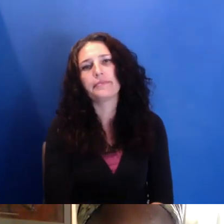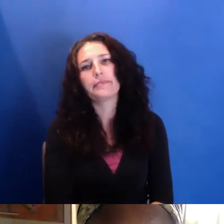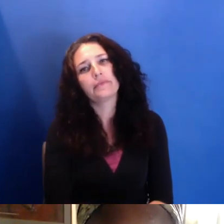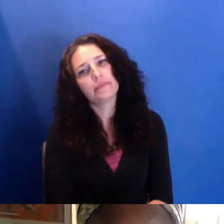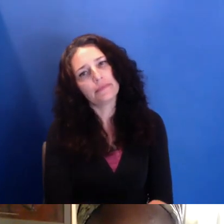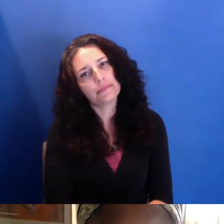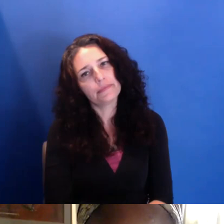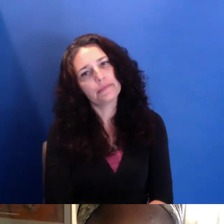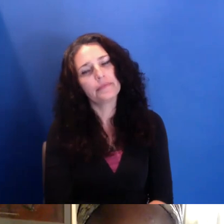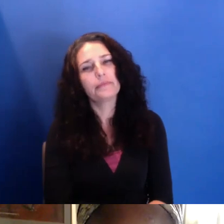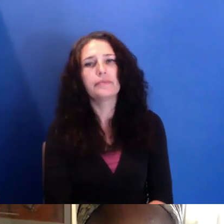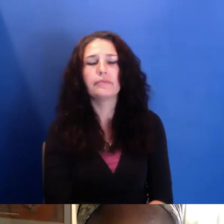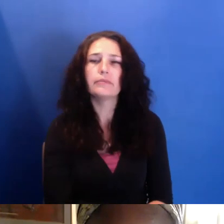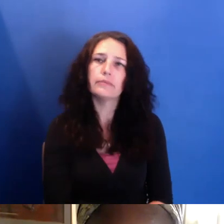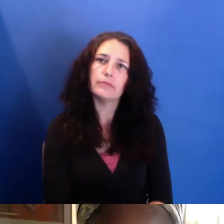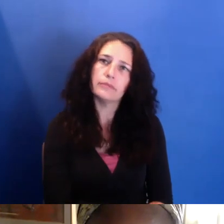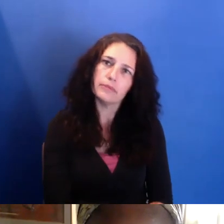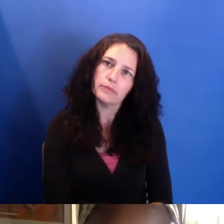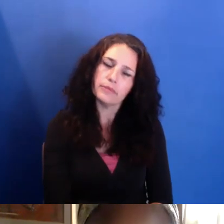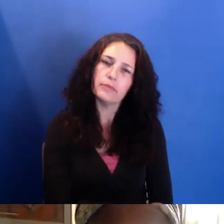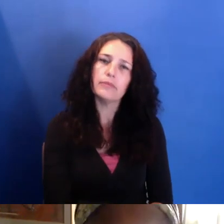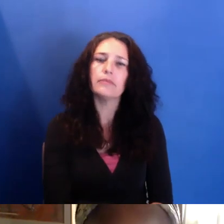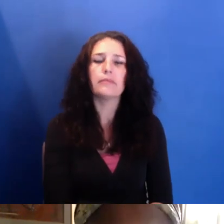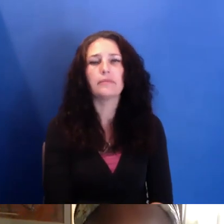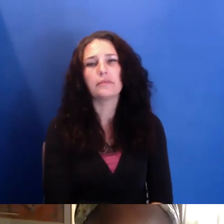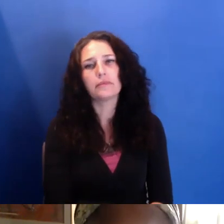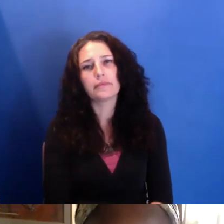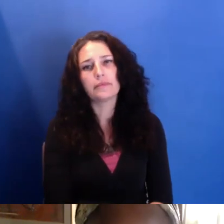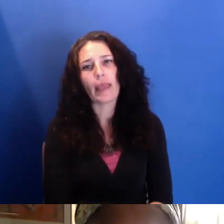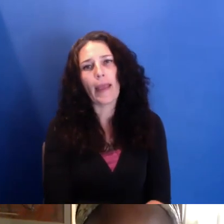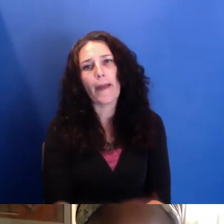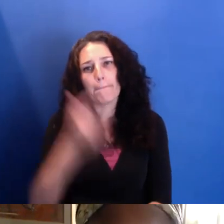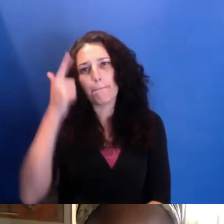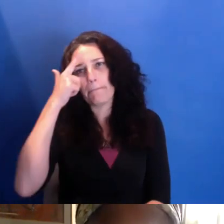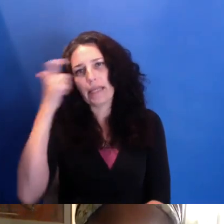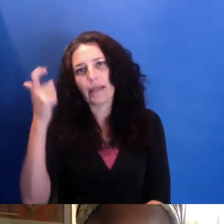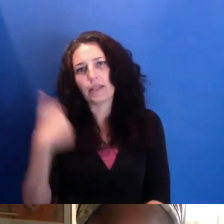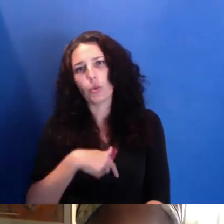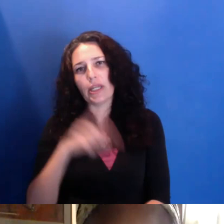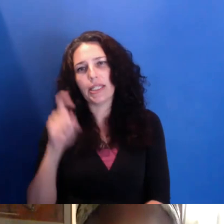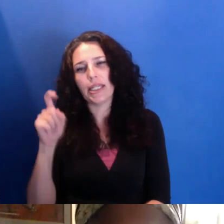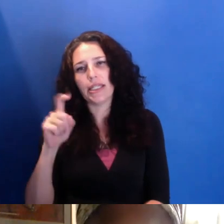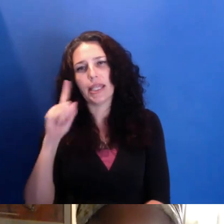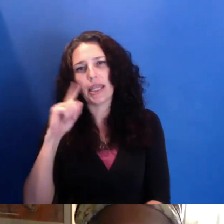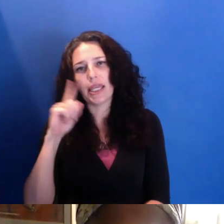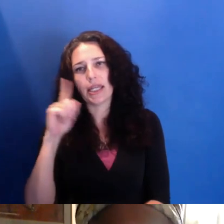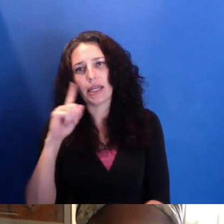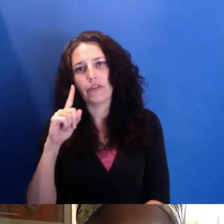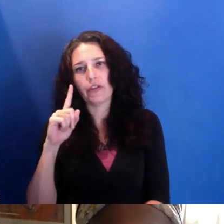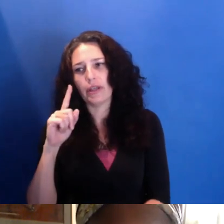because we have to be thinking of film beyond Hollywood, beyond capitalism, basically, I think